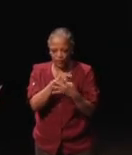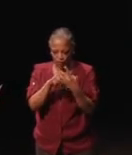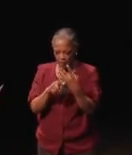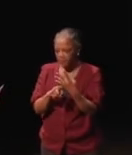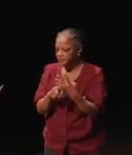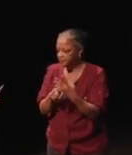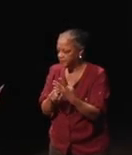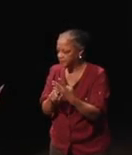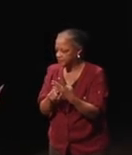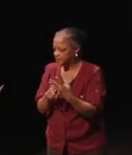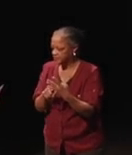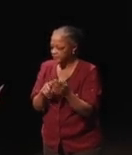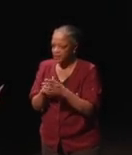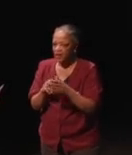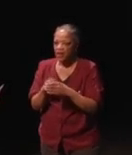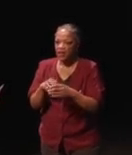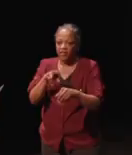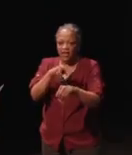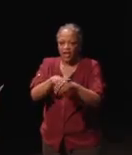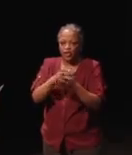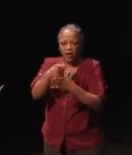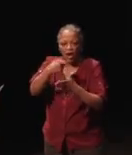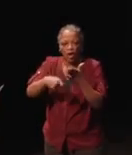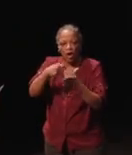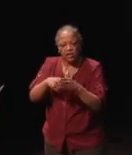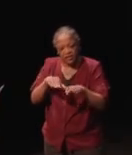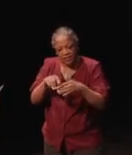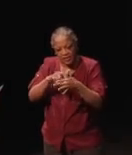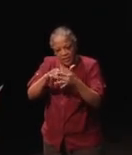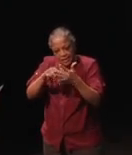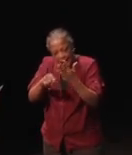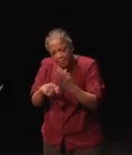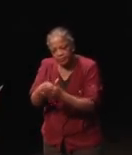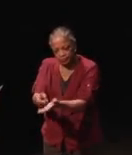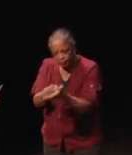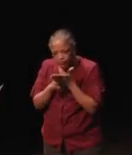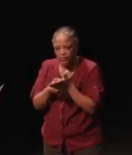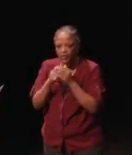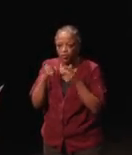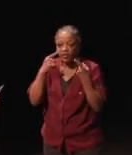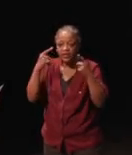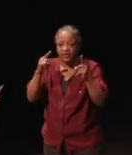the nature and cost of the steps needed to achieve accessibility or compatibility,